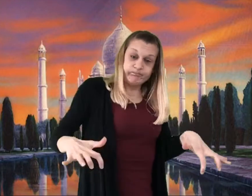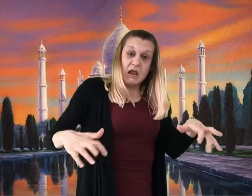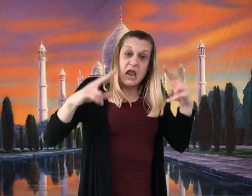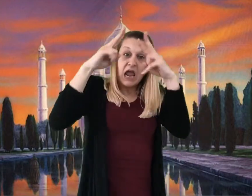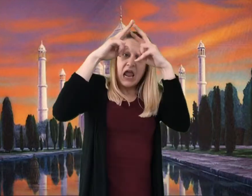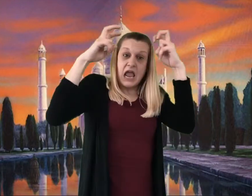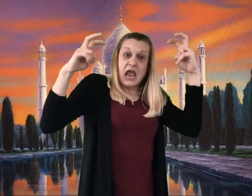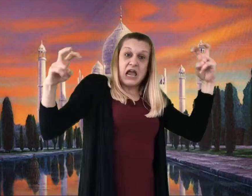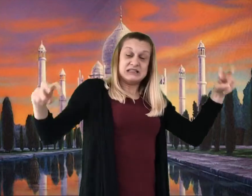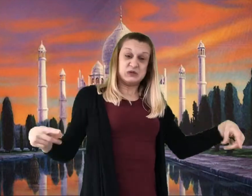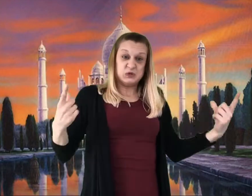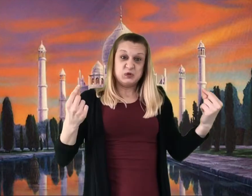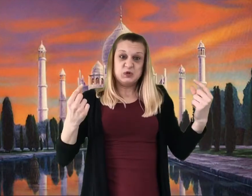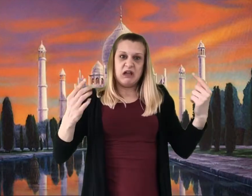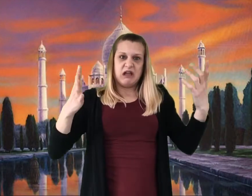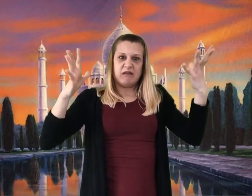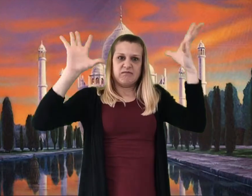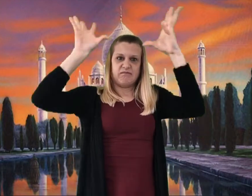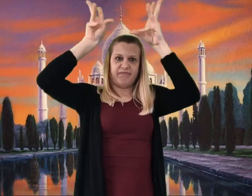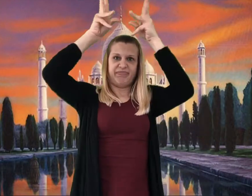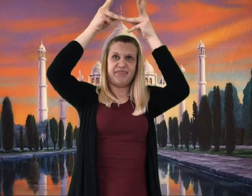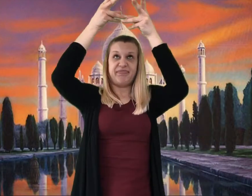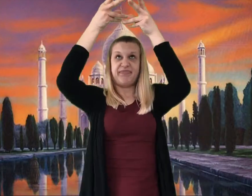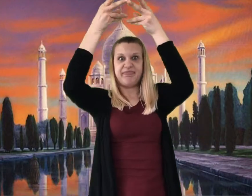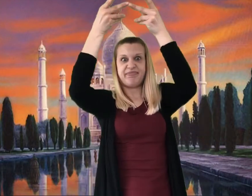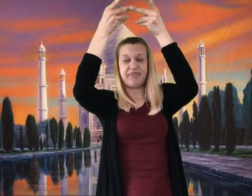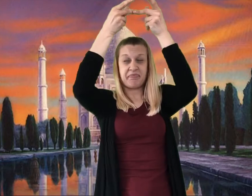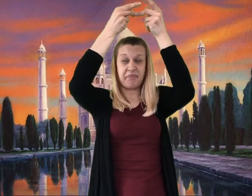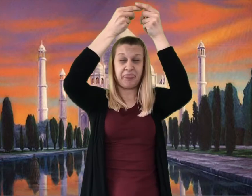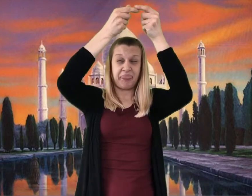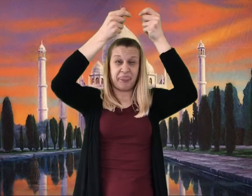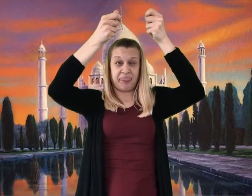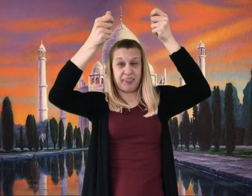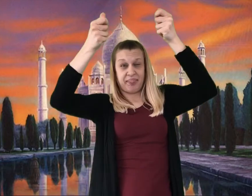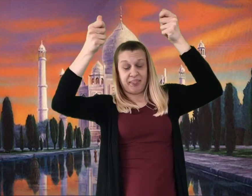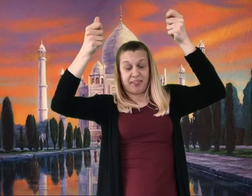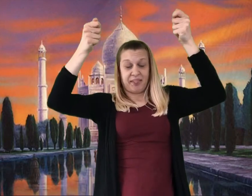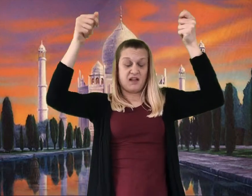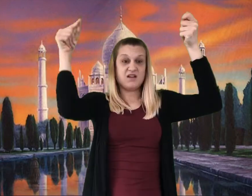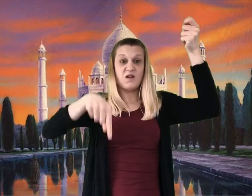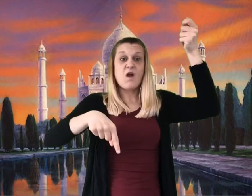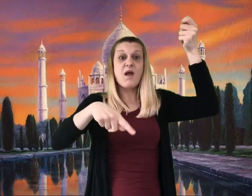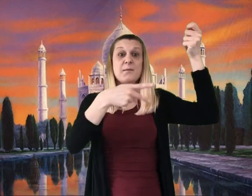the whole palace began to melt, and then it sank slowly to the ground,